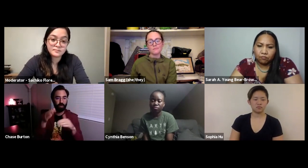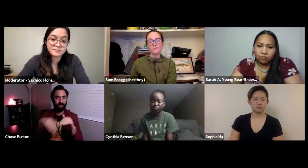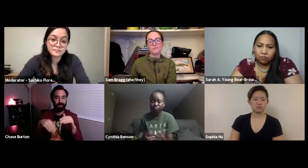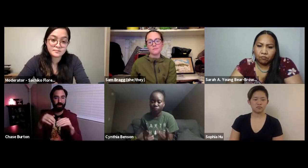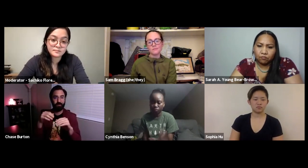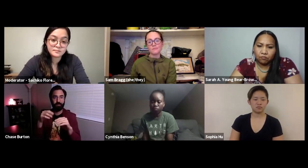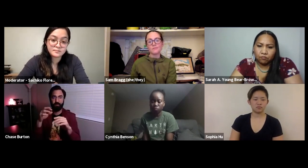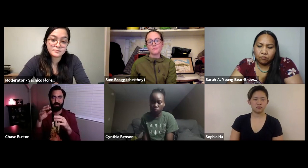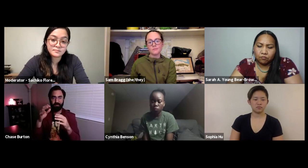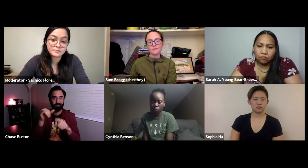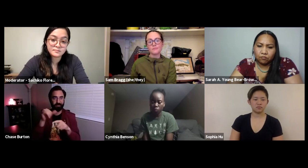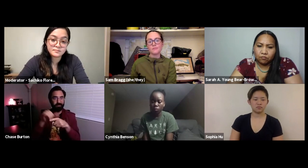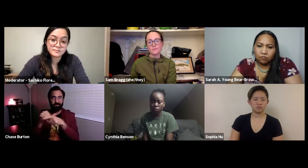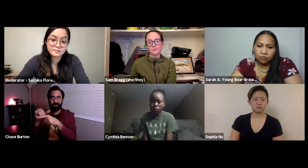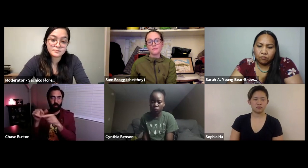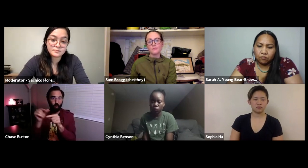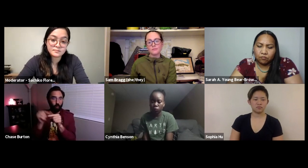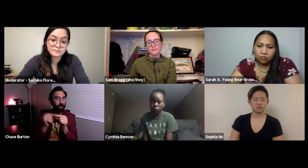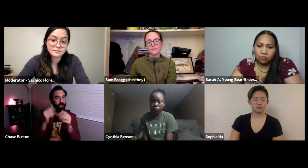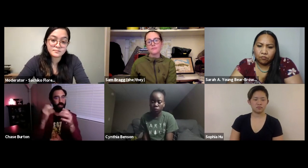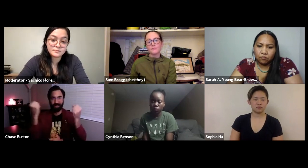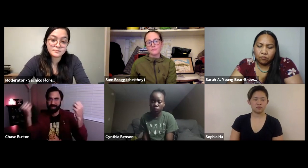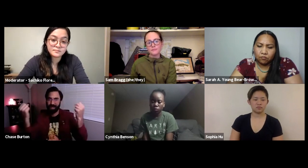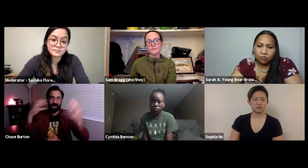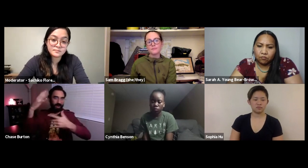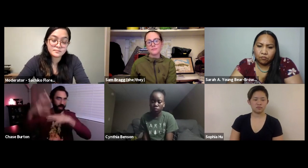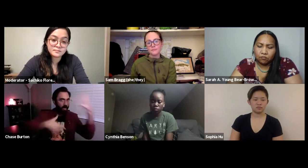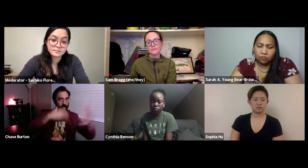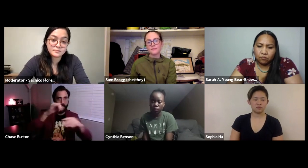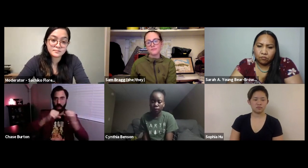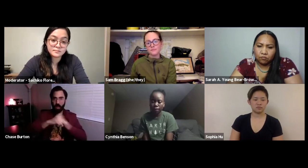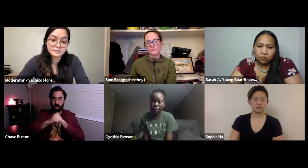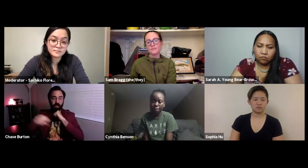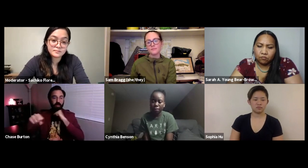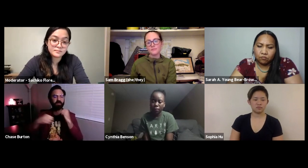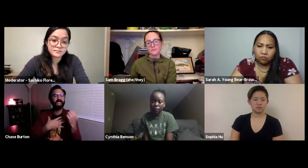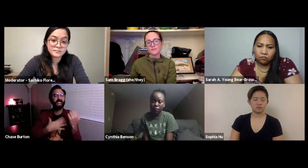for me I've been trying to focus more on visuals instead of trying to add all these words in